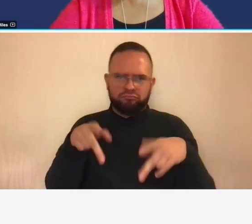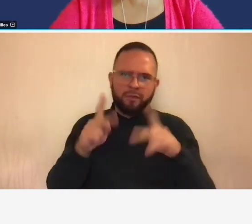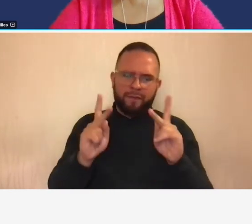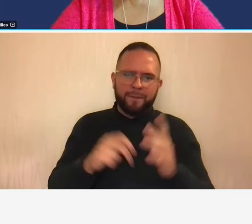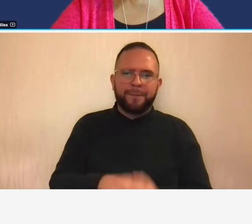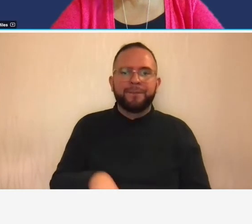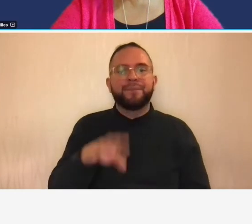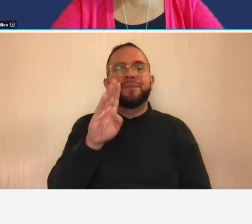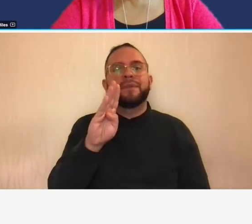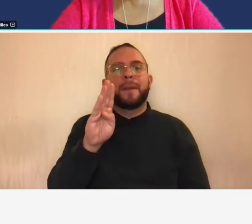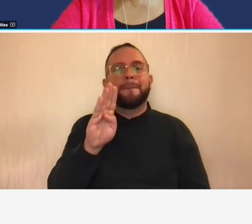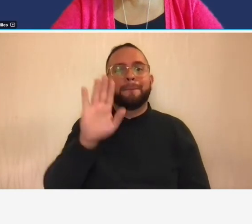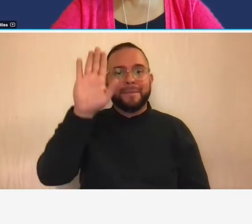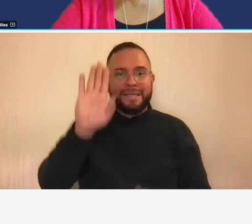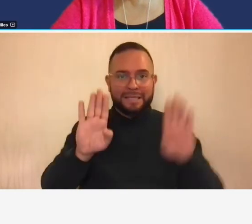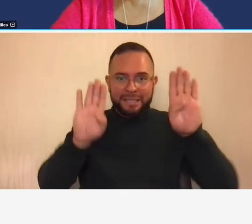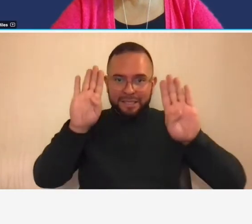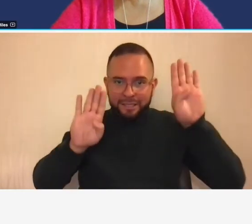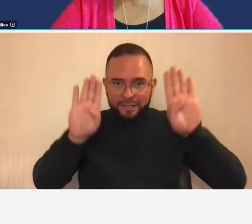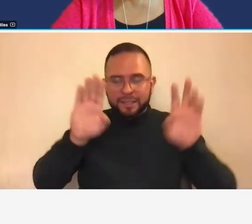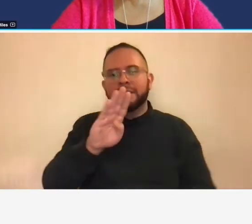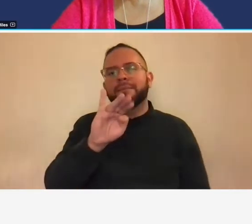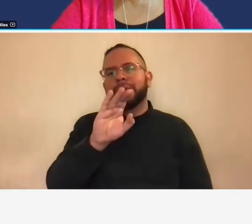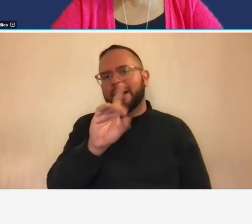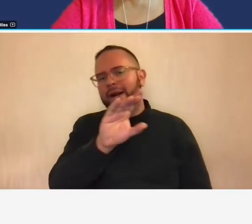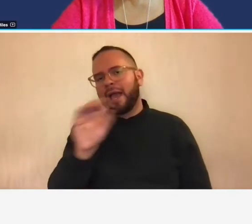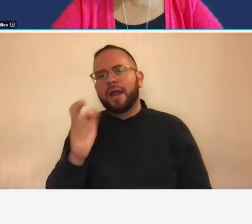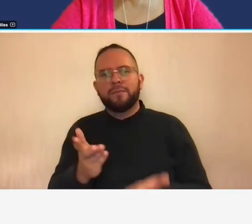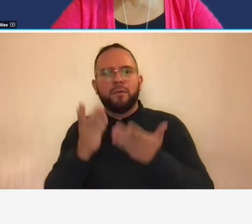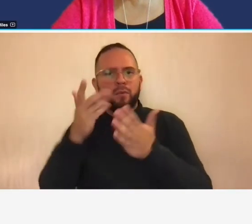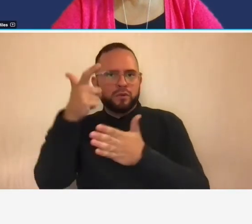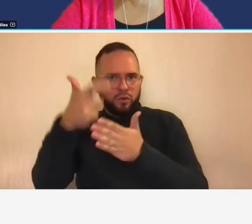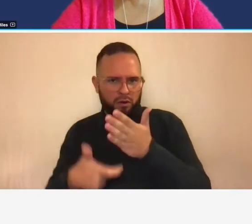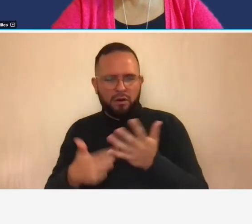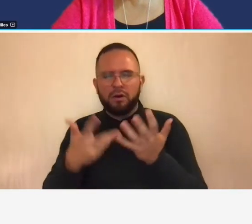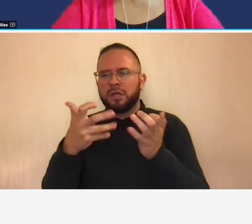so i want to make sure that we're differentiating between what's an allowable cost and what's a